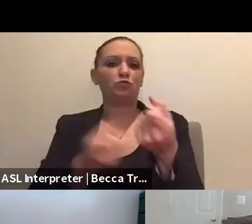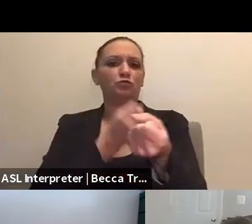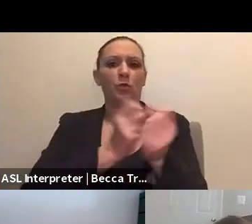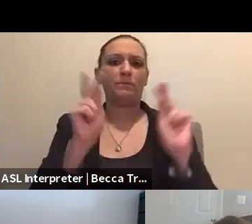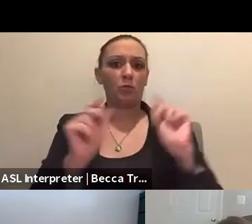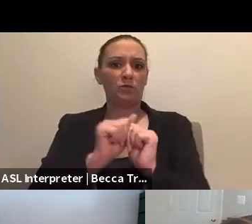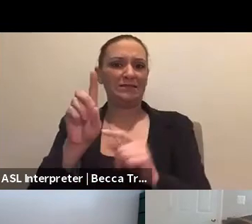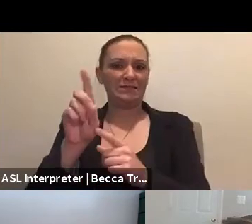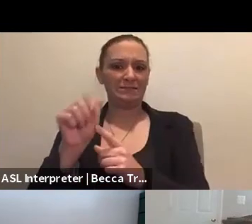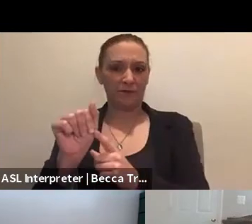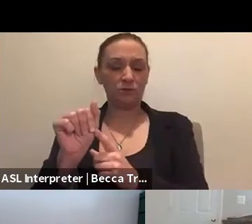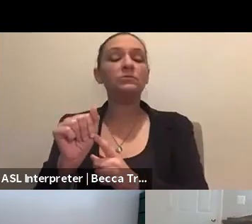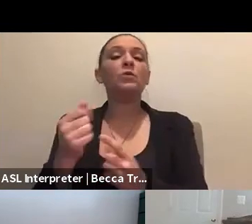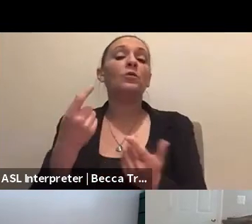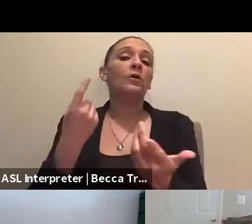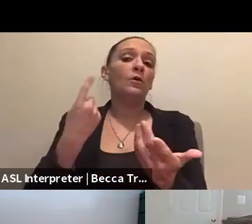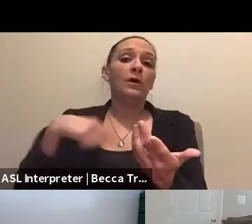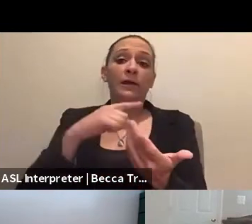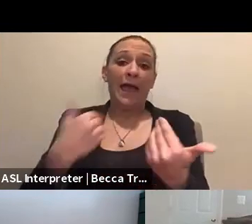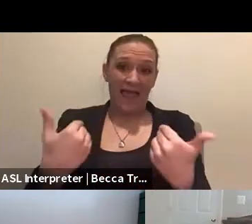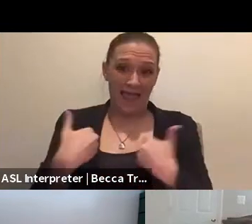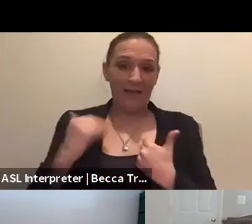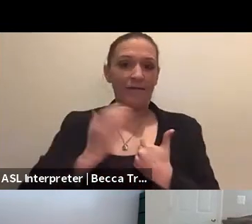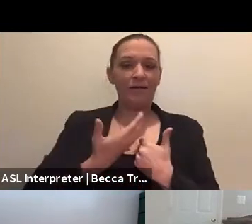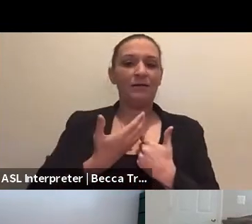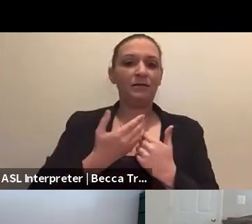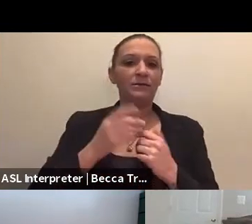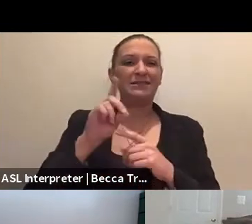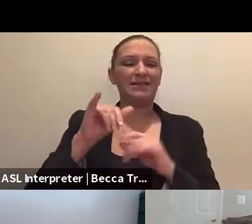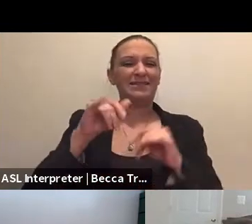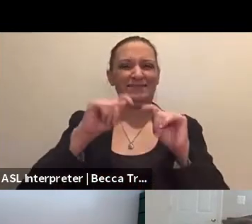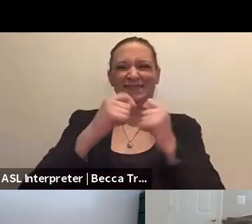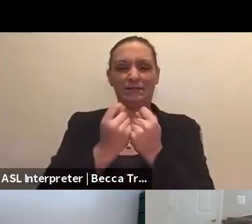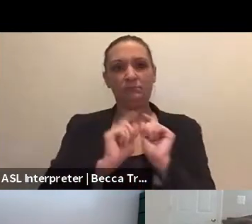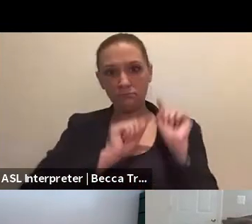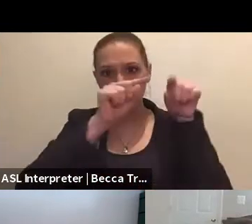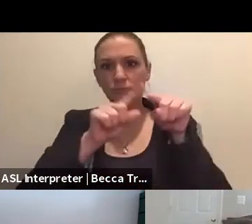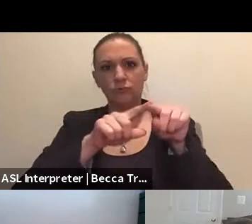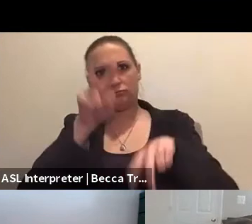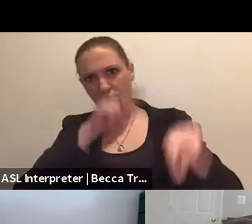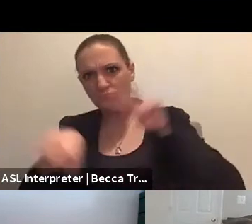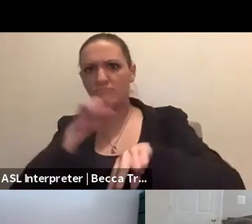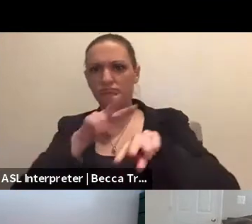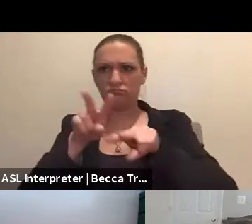We do have RDI team goes out and assesses and surveys the facility